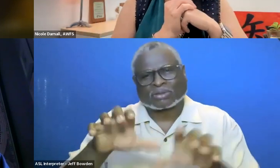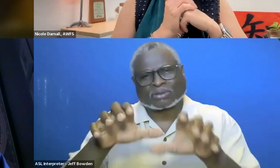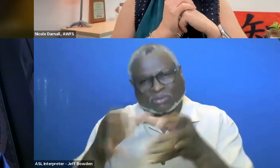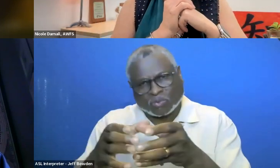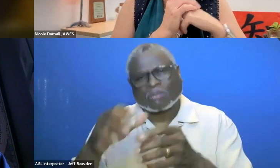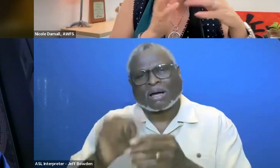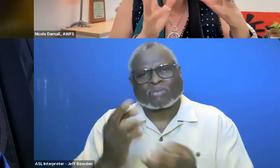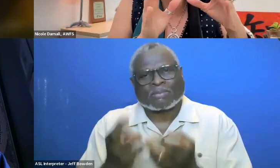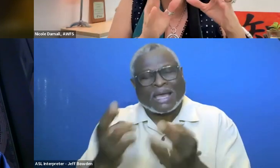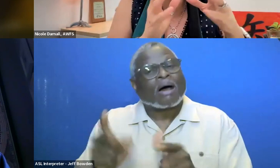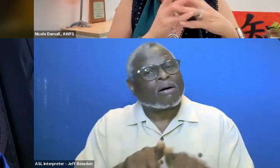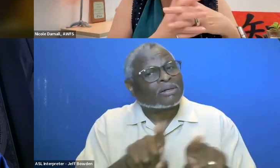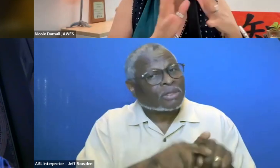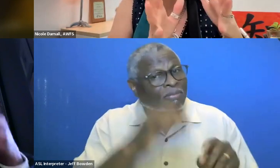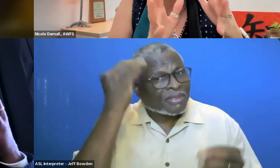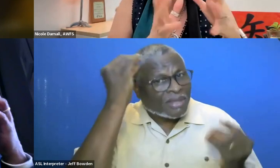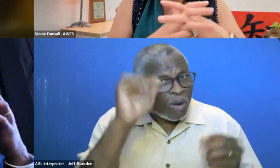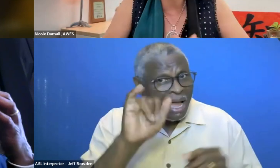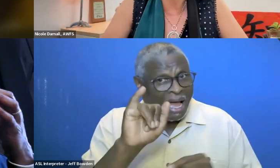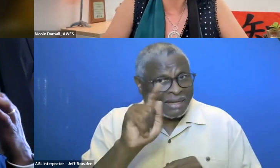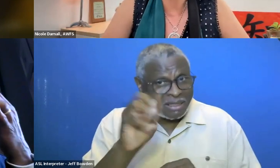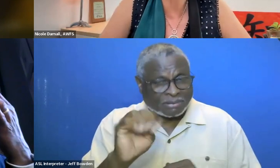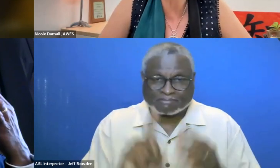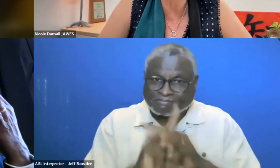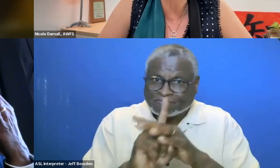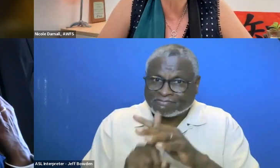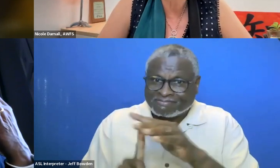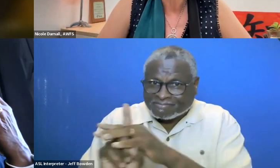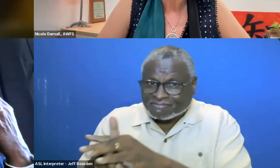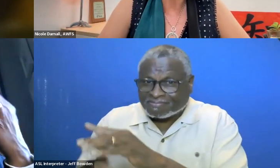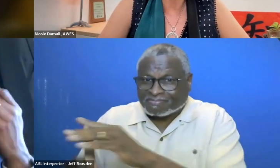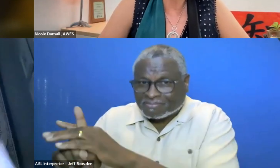And also one of the items that keeps popping up that we are hearing about, Darryl,